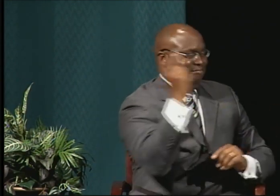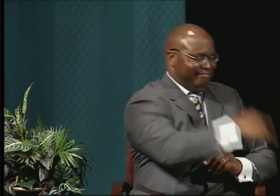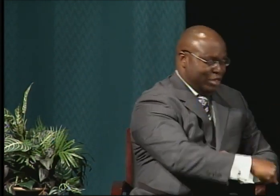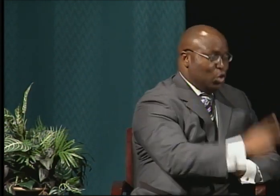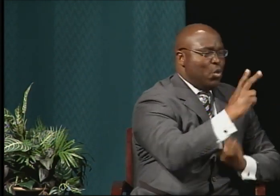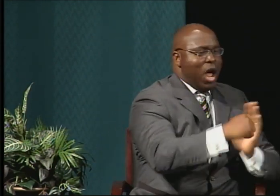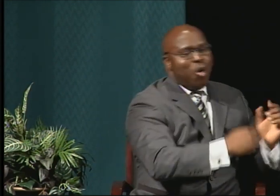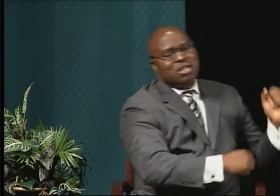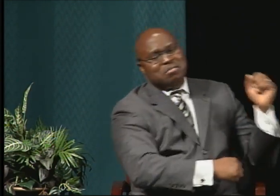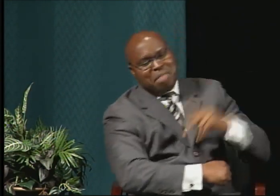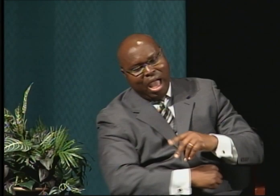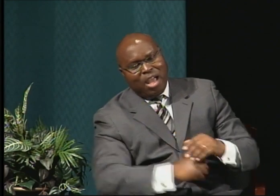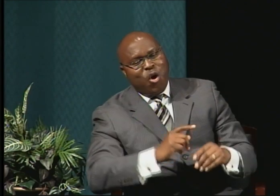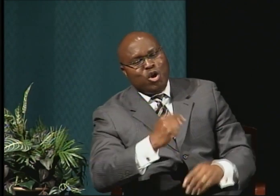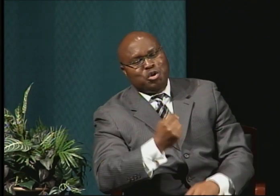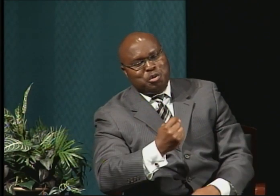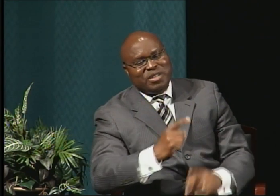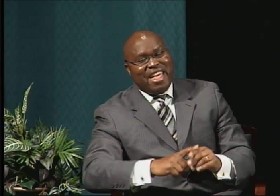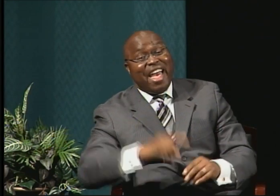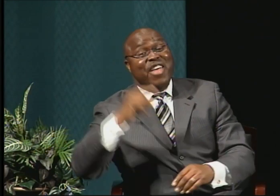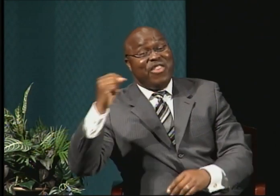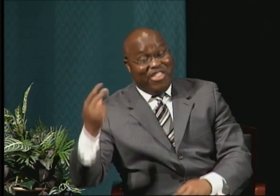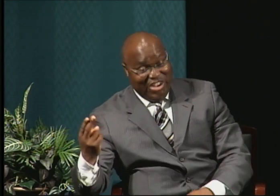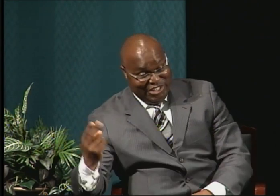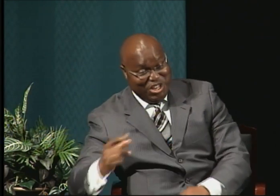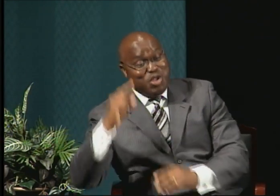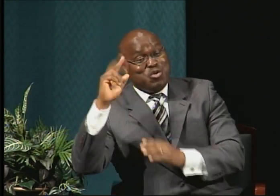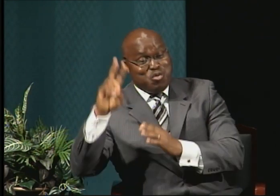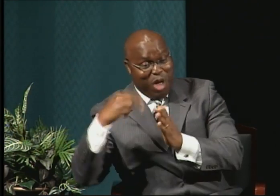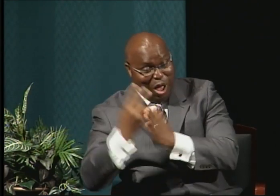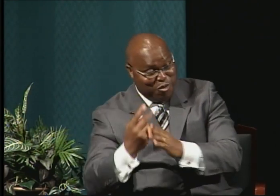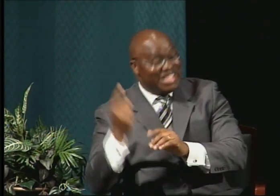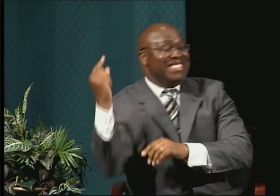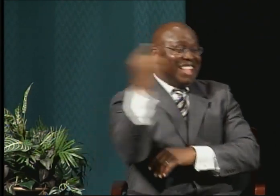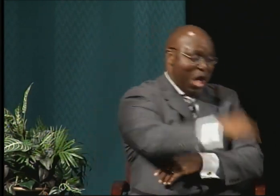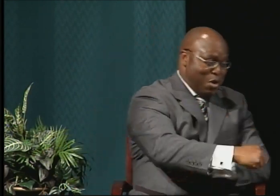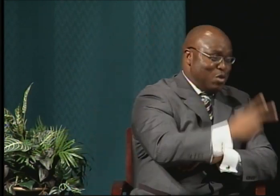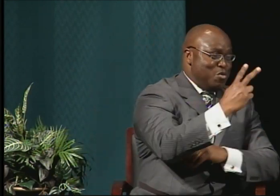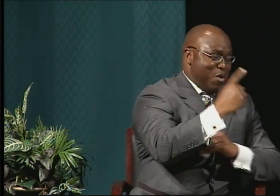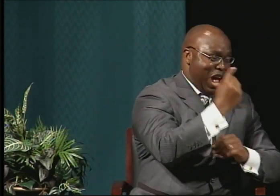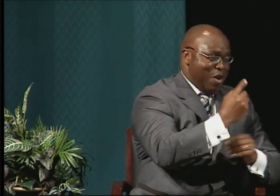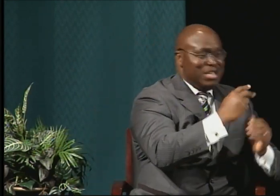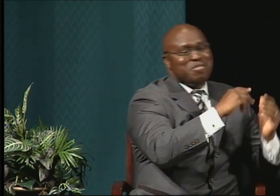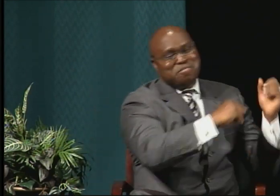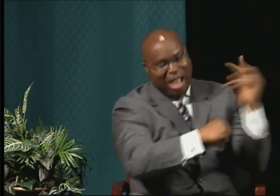to the university and back to the campus. So I drove over eight hours a week